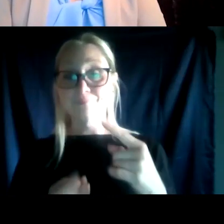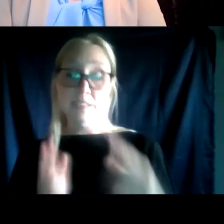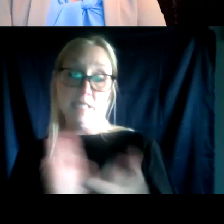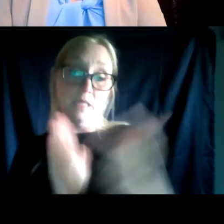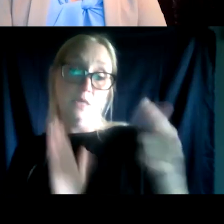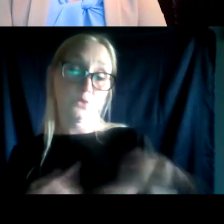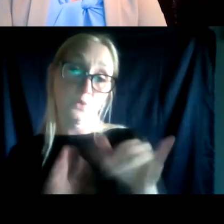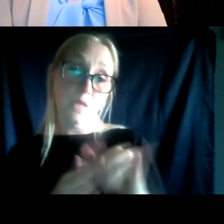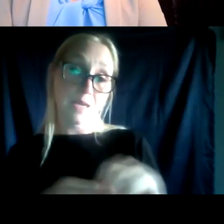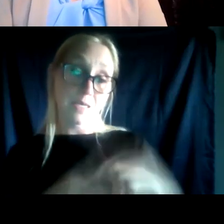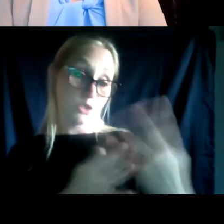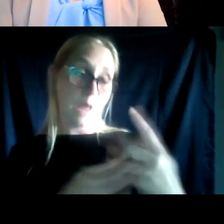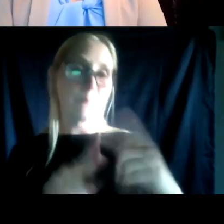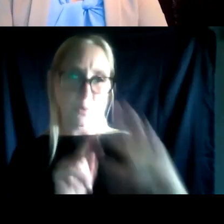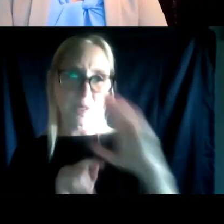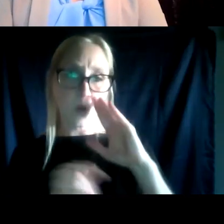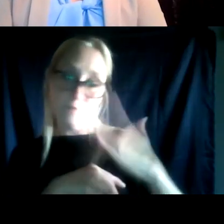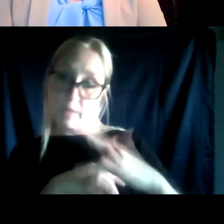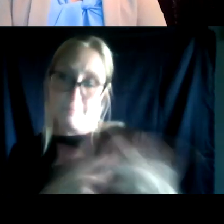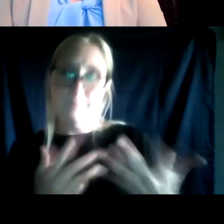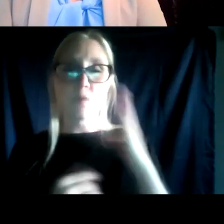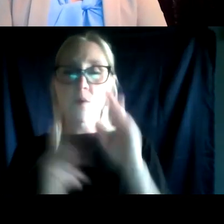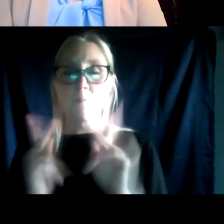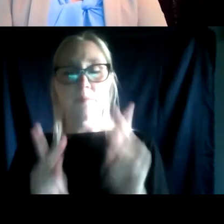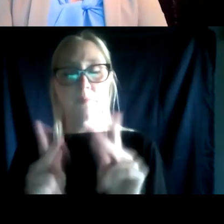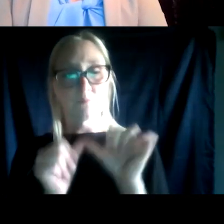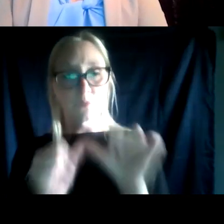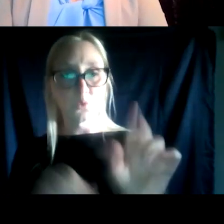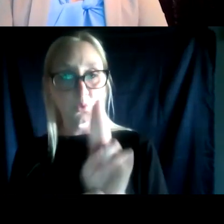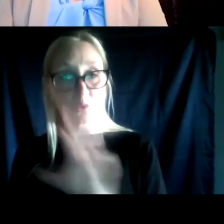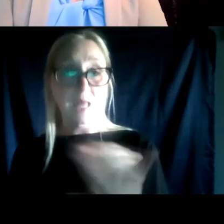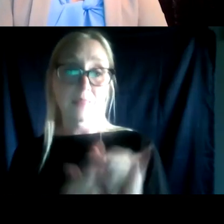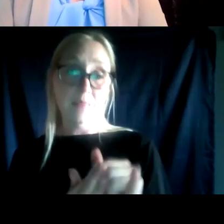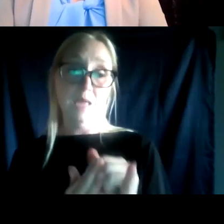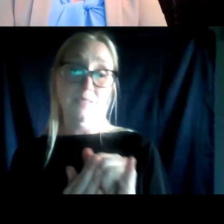and prisons, but we know they're there. People still continue to use and that's a trickier thing of course.